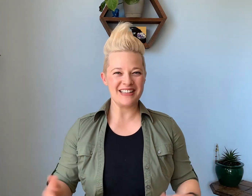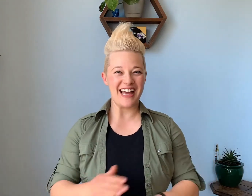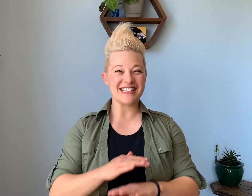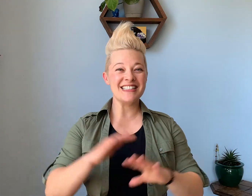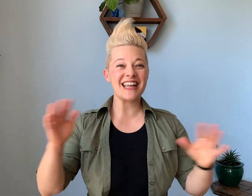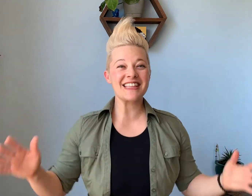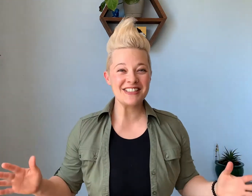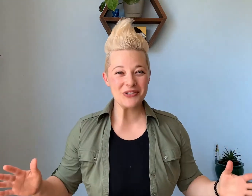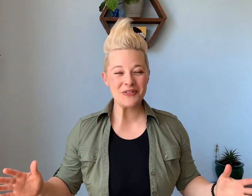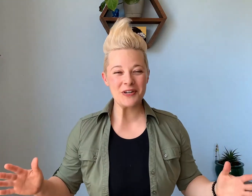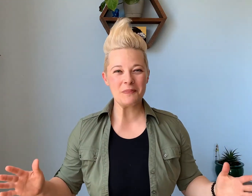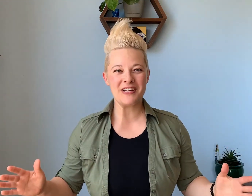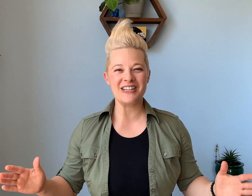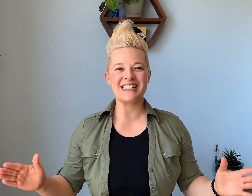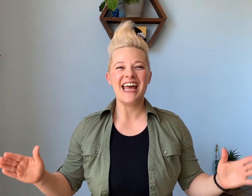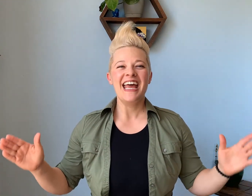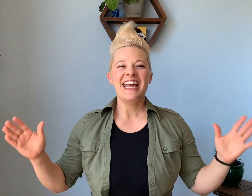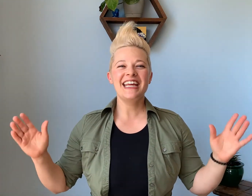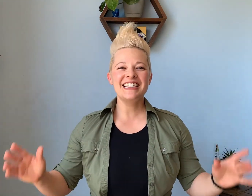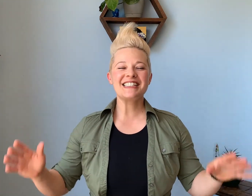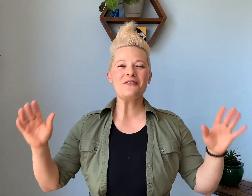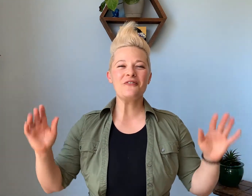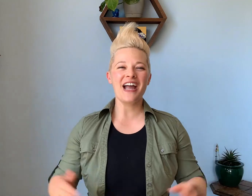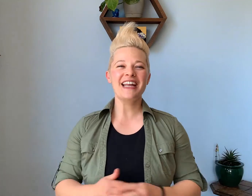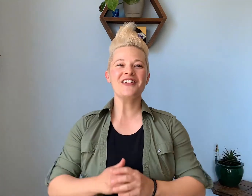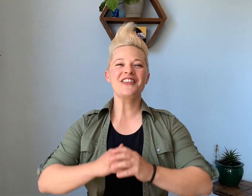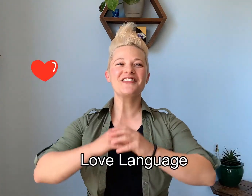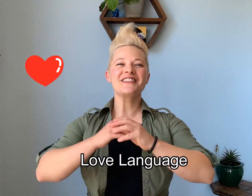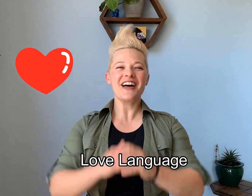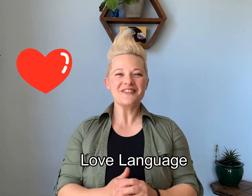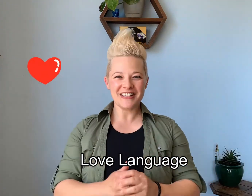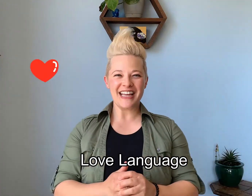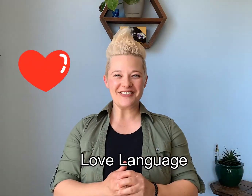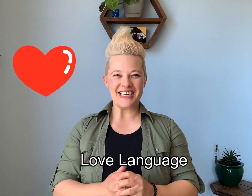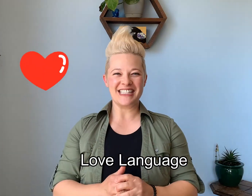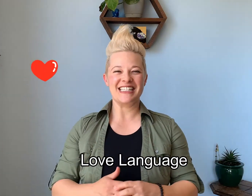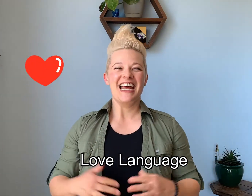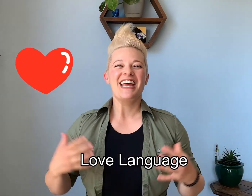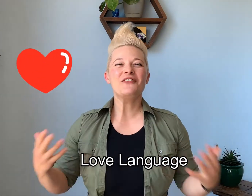that has nothing to do with their appearance is to find out their love language. If you're